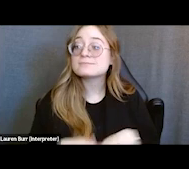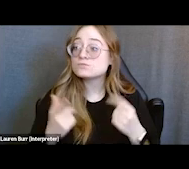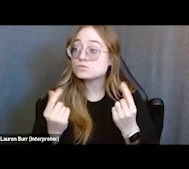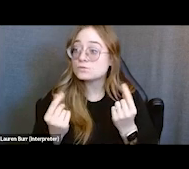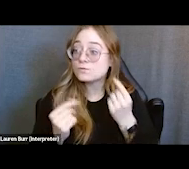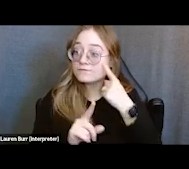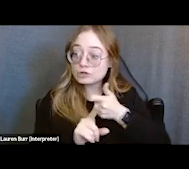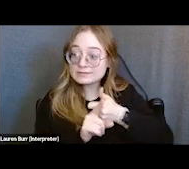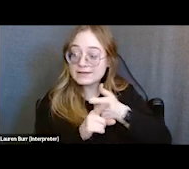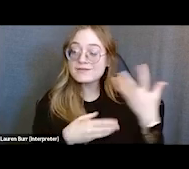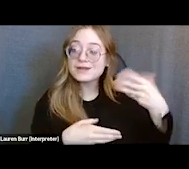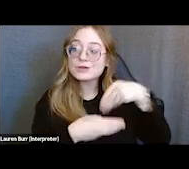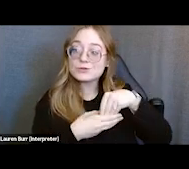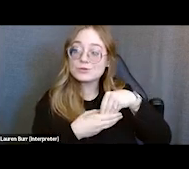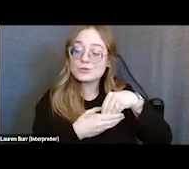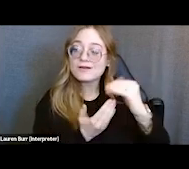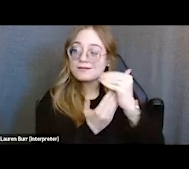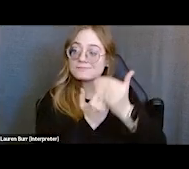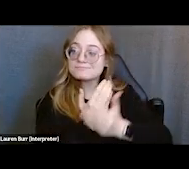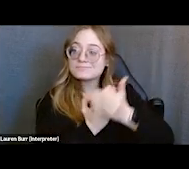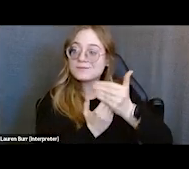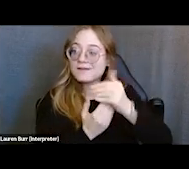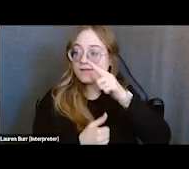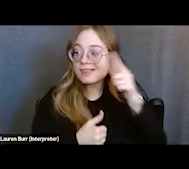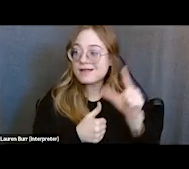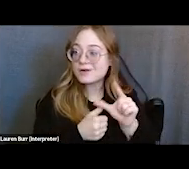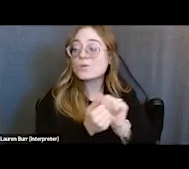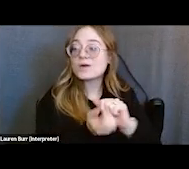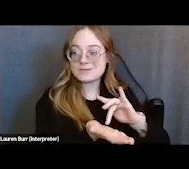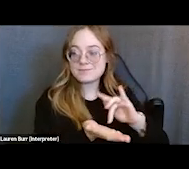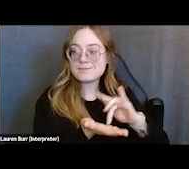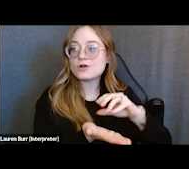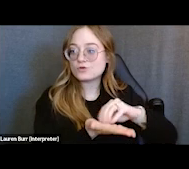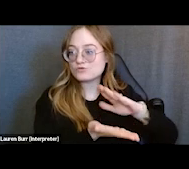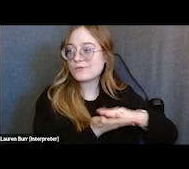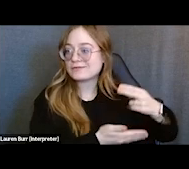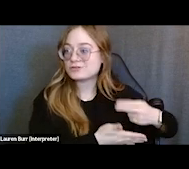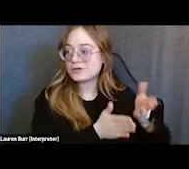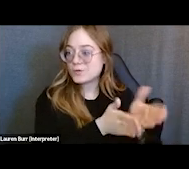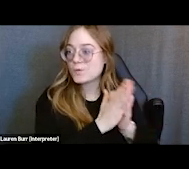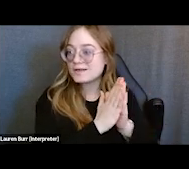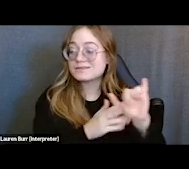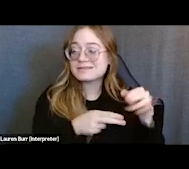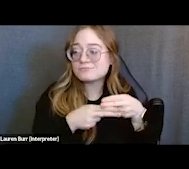to include a cover letter with your medical records request that briefly explains what SOAR is